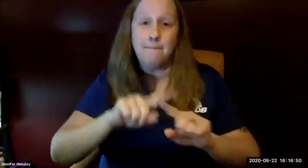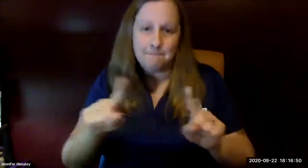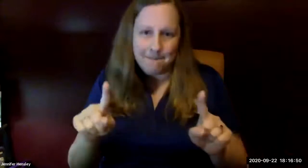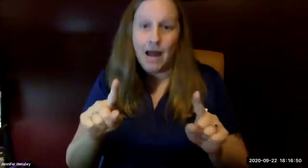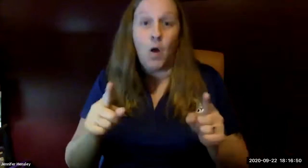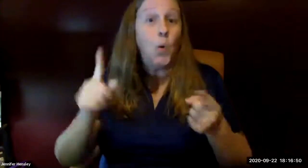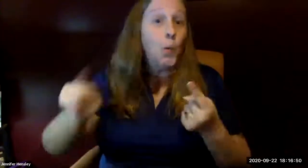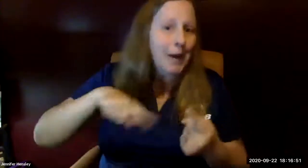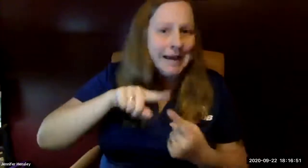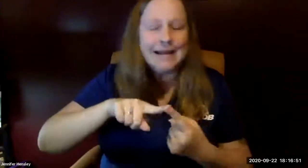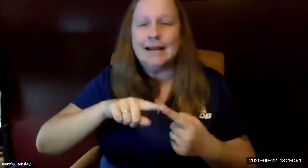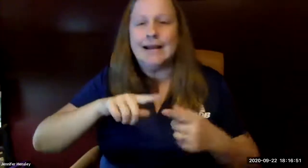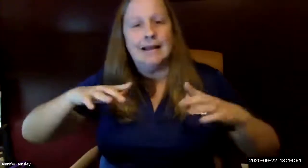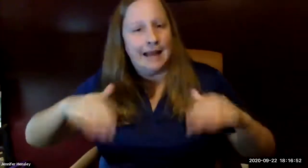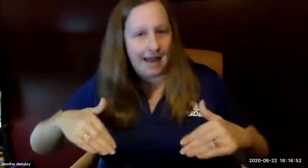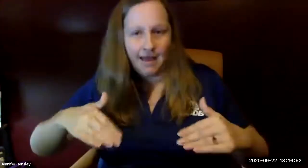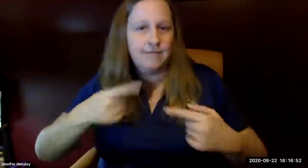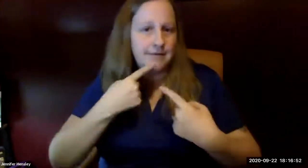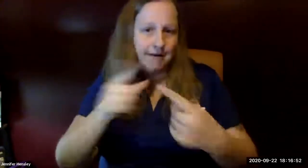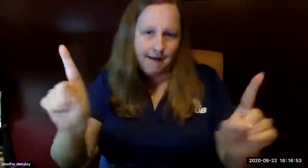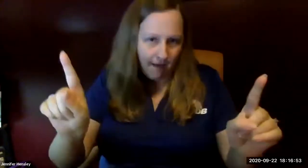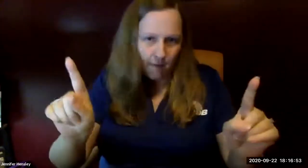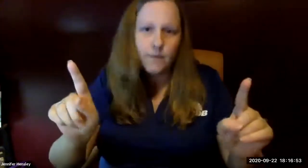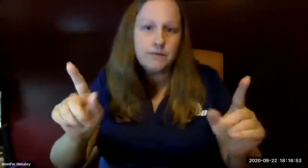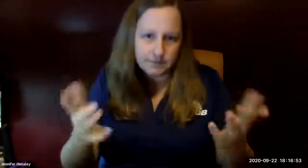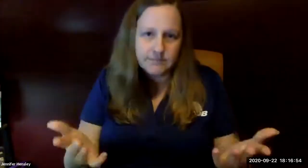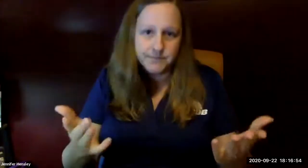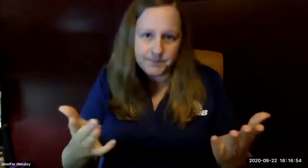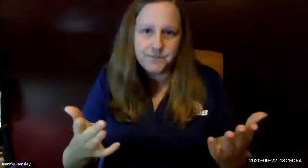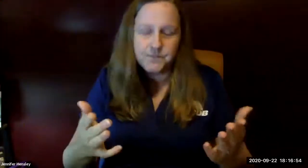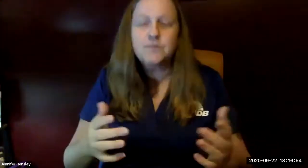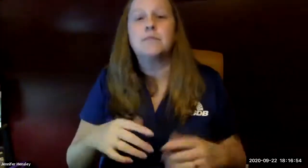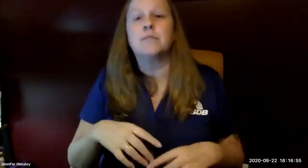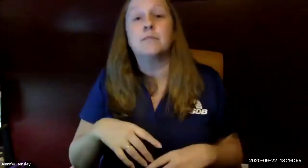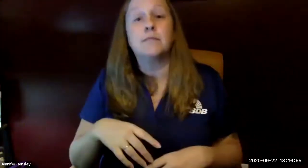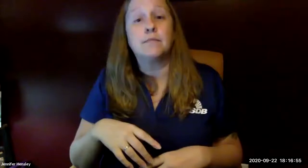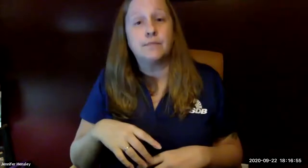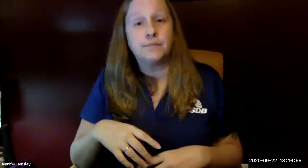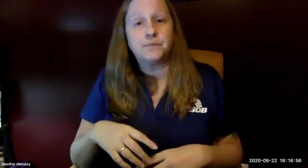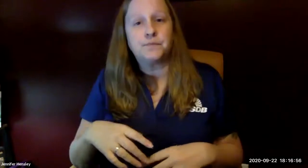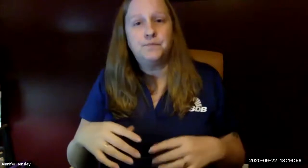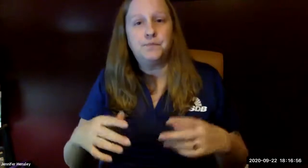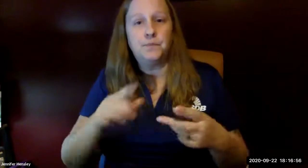so we will again be trying